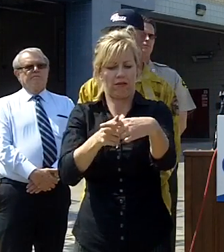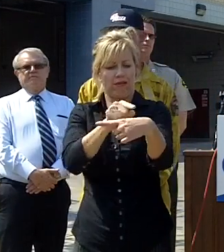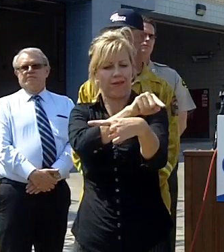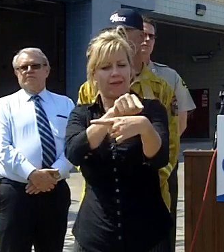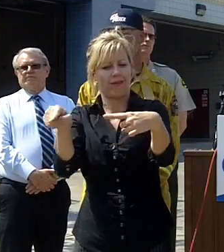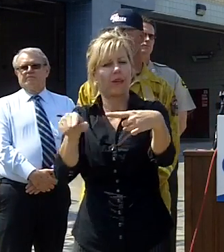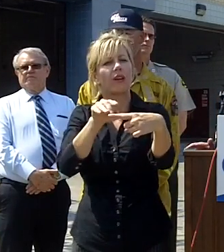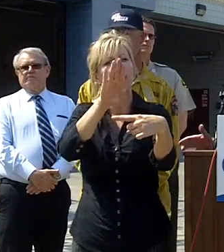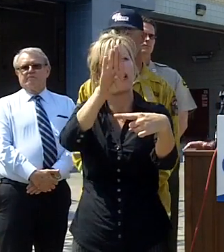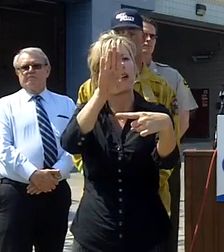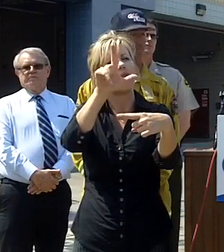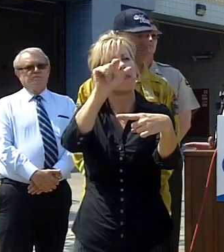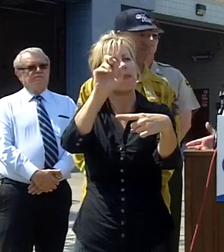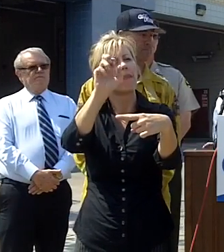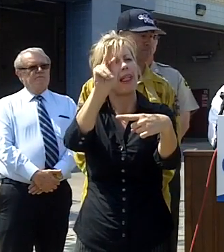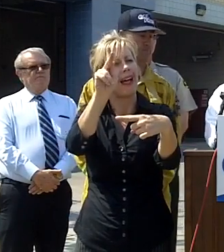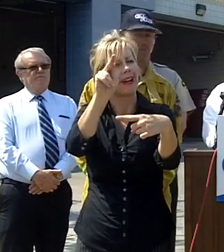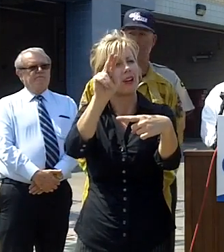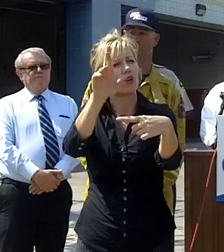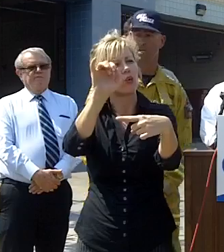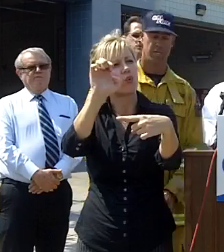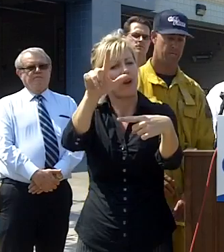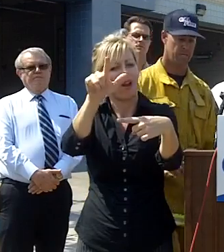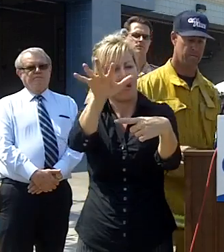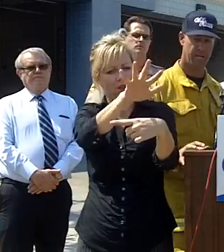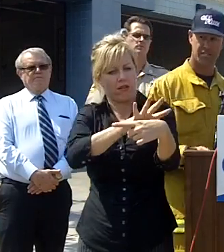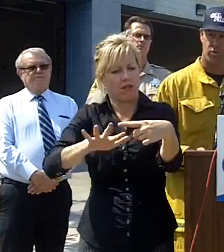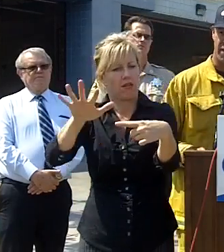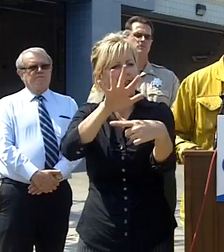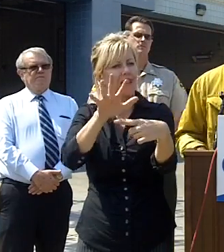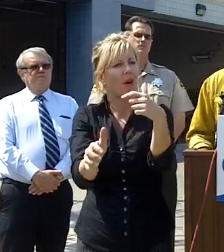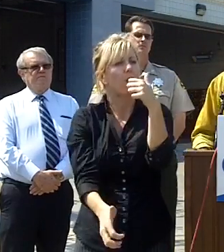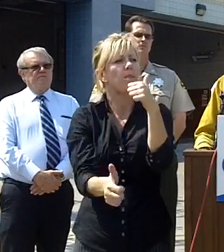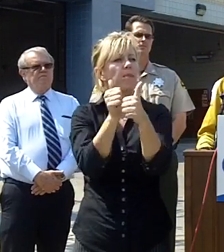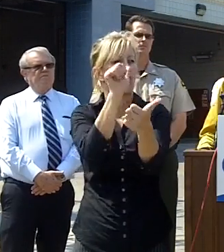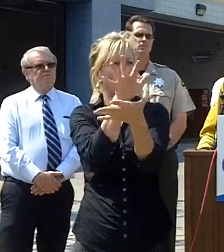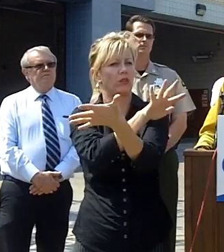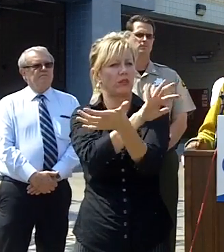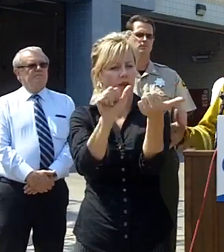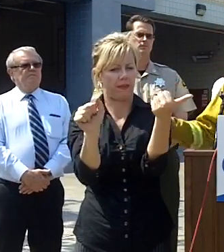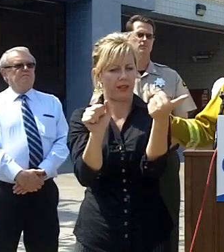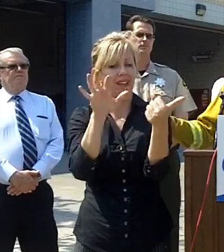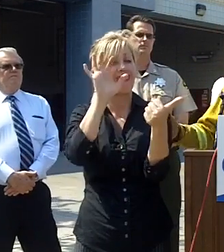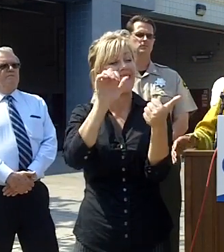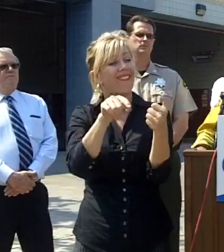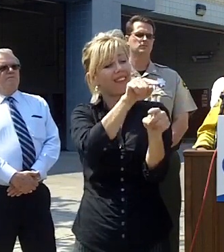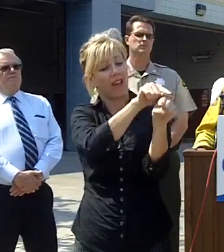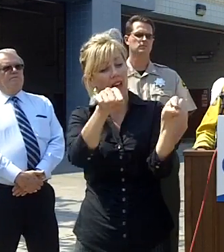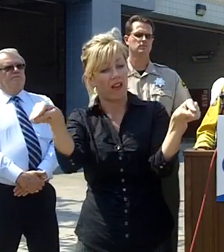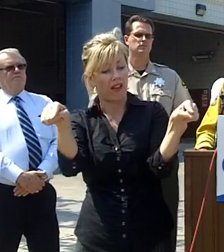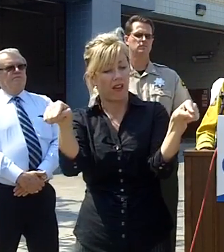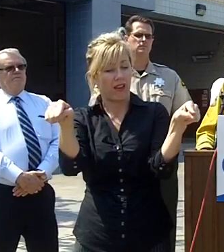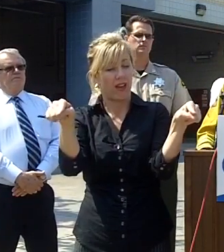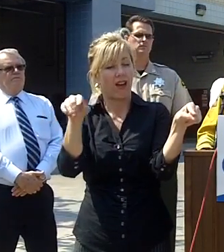would be the bulk of the damage it's correct off black rail to the north is where we saw